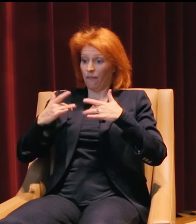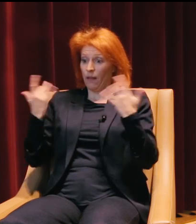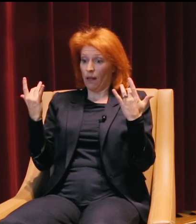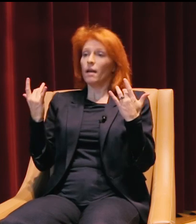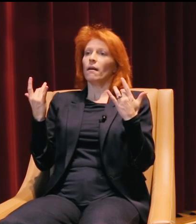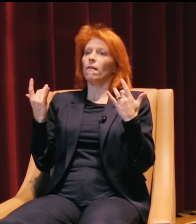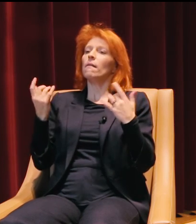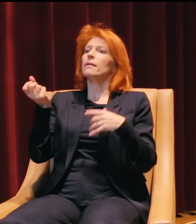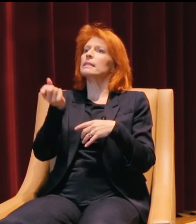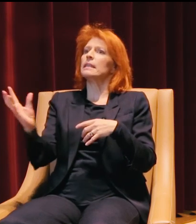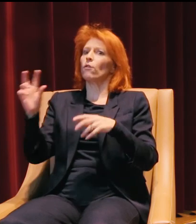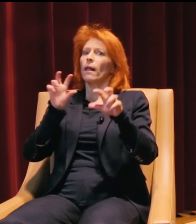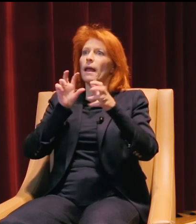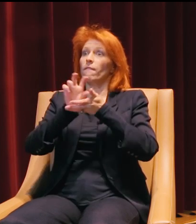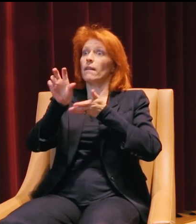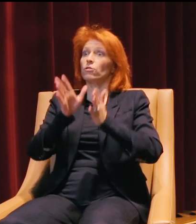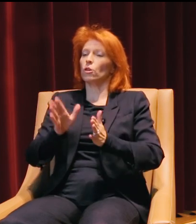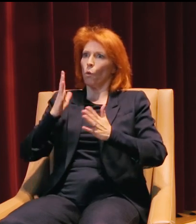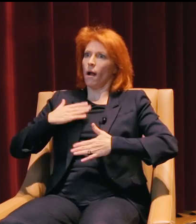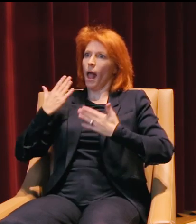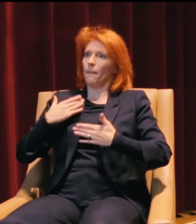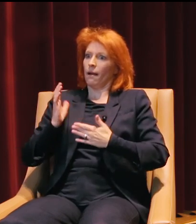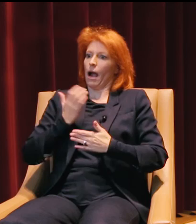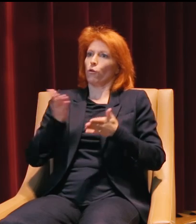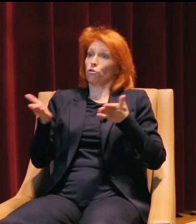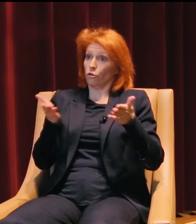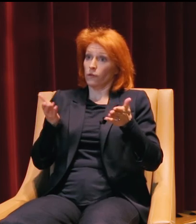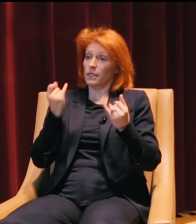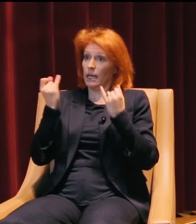several investors were happy with our service and our idea,